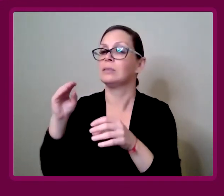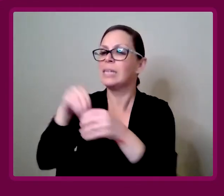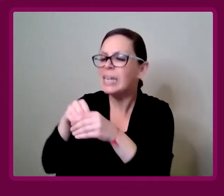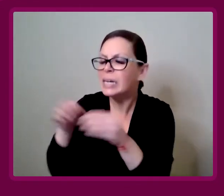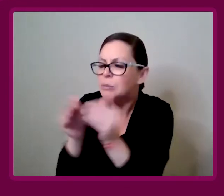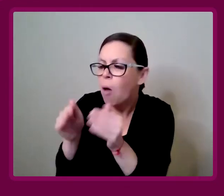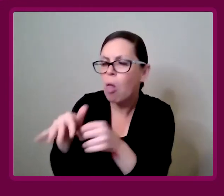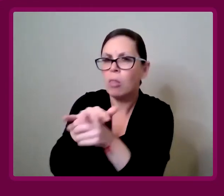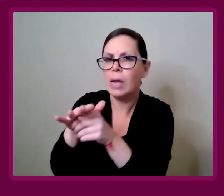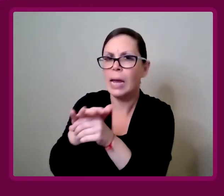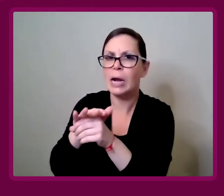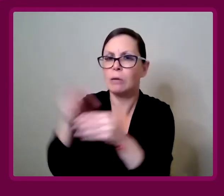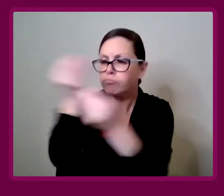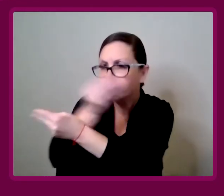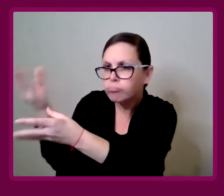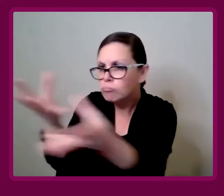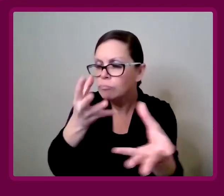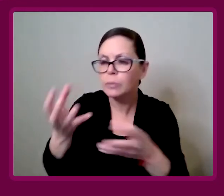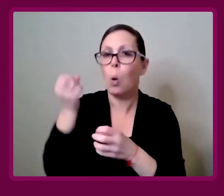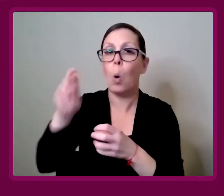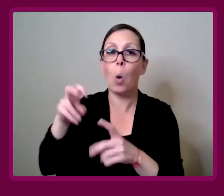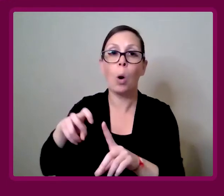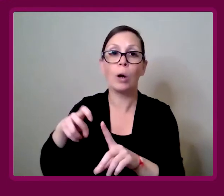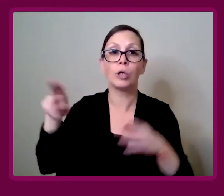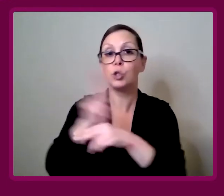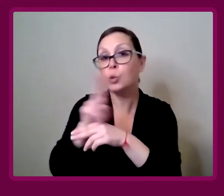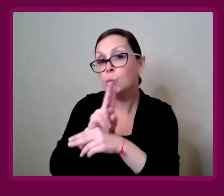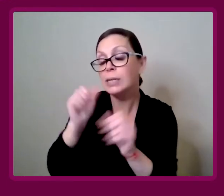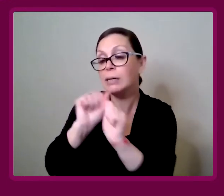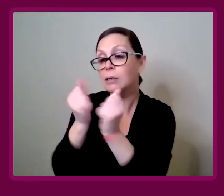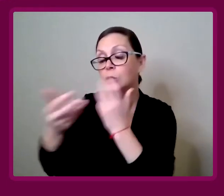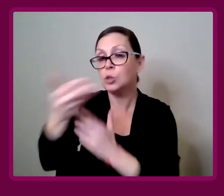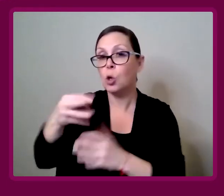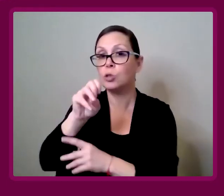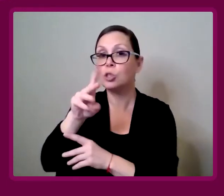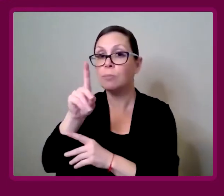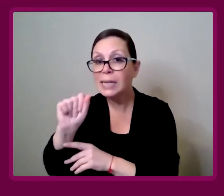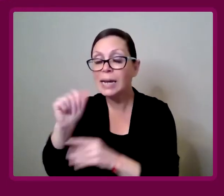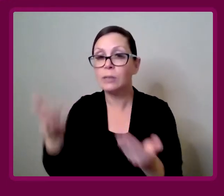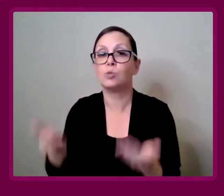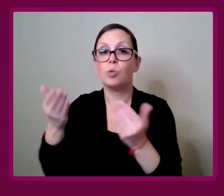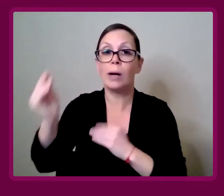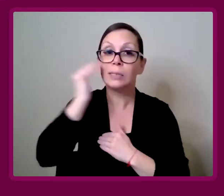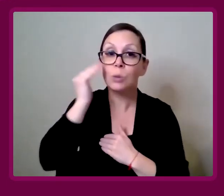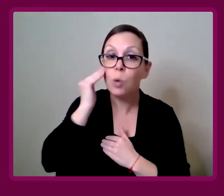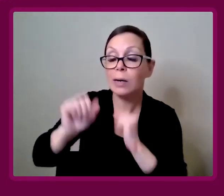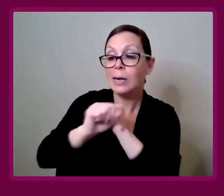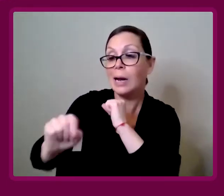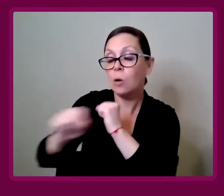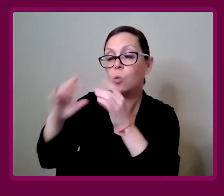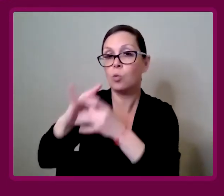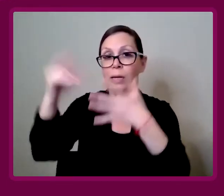It could be using social media, to raise awareness and campaign around the points.